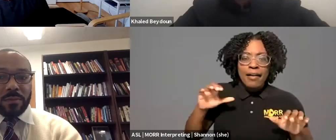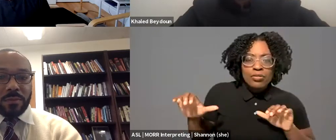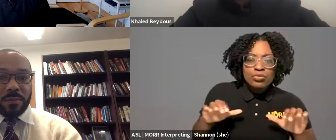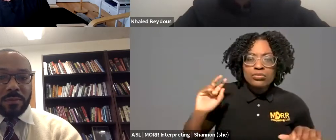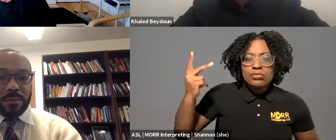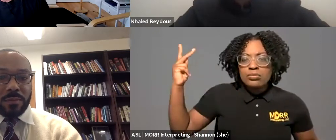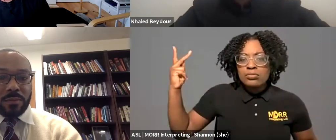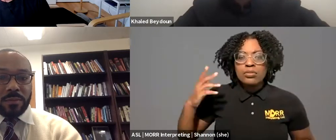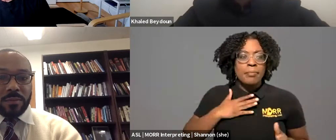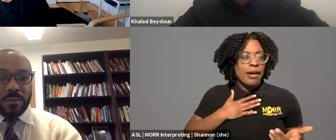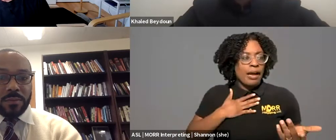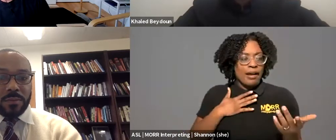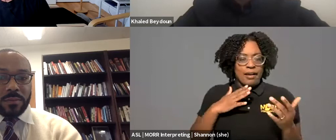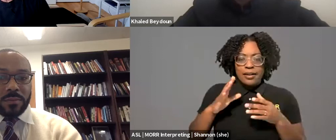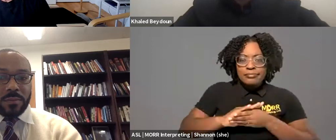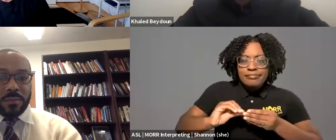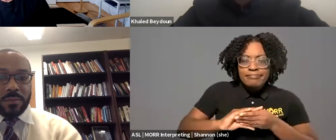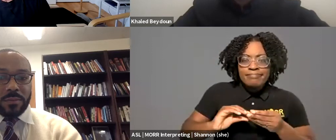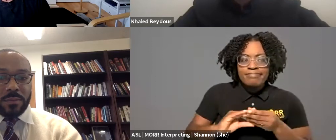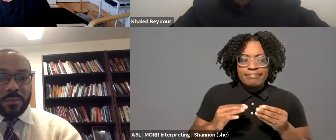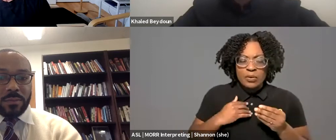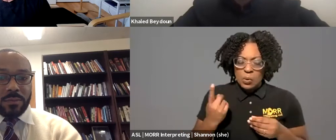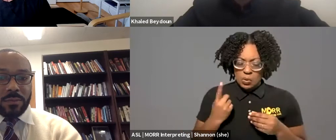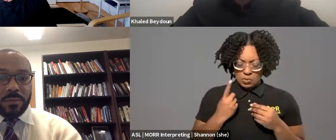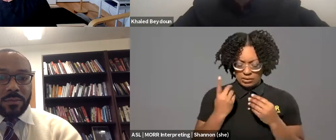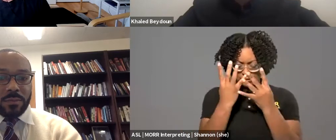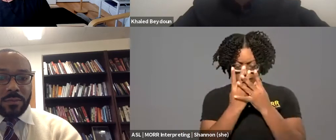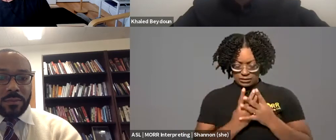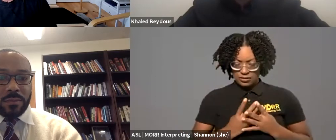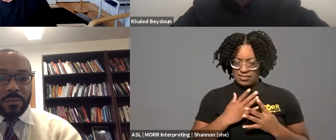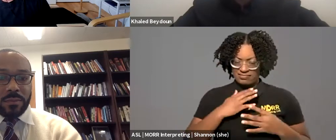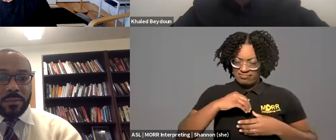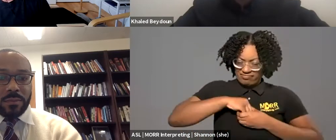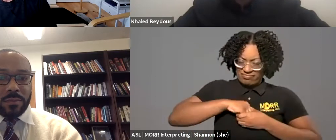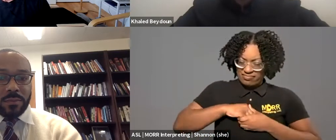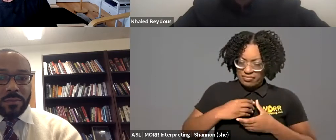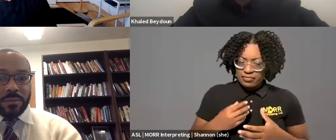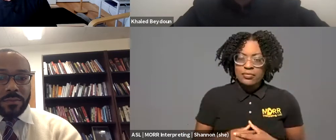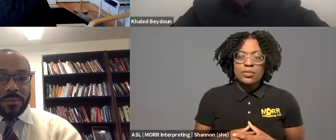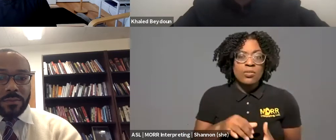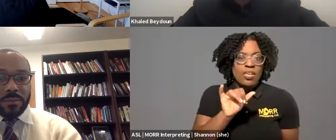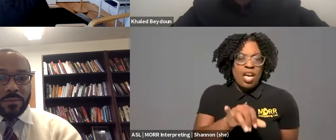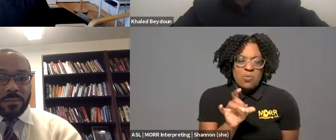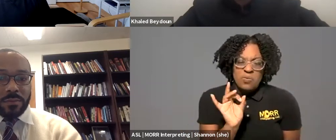and perpetually moderate their genuine routine daily expression in activity. Which can be really difficult.